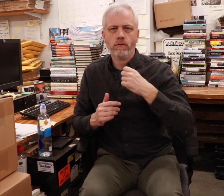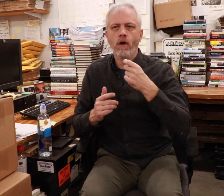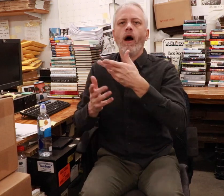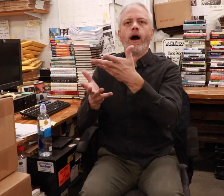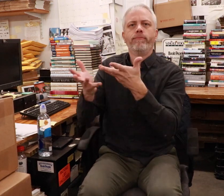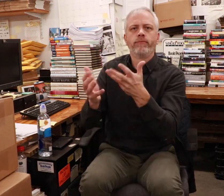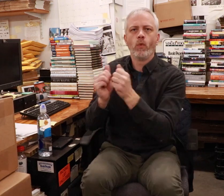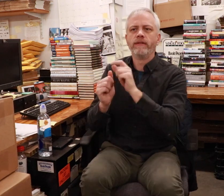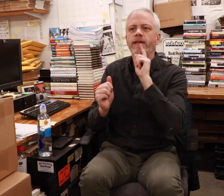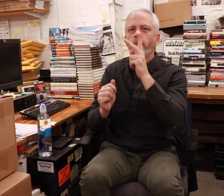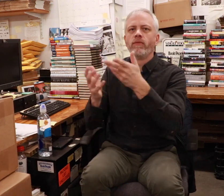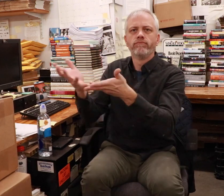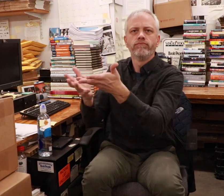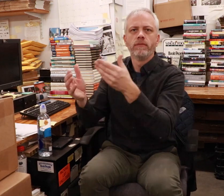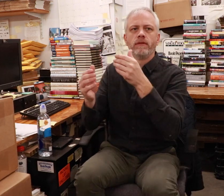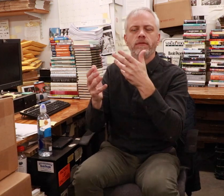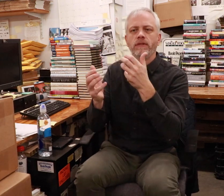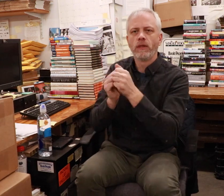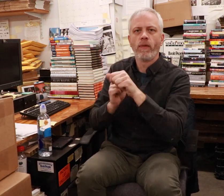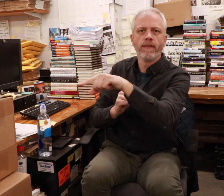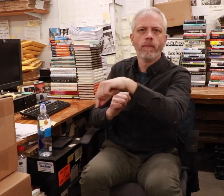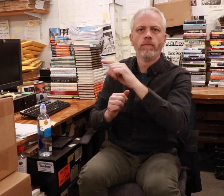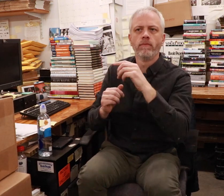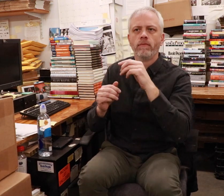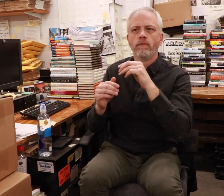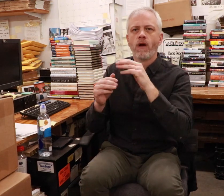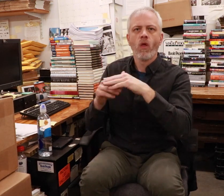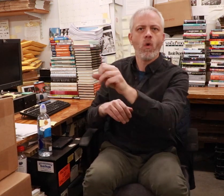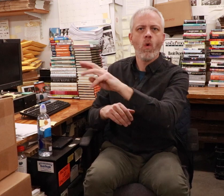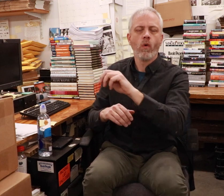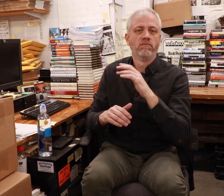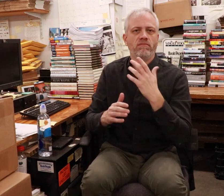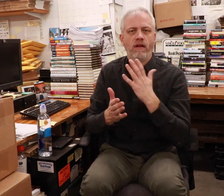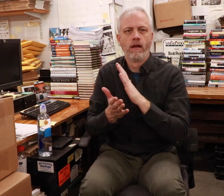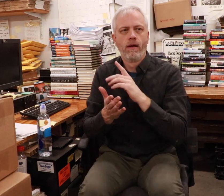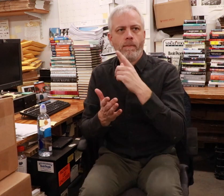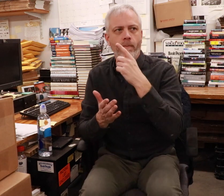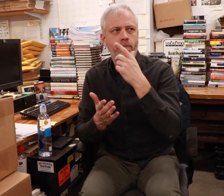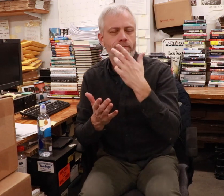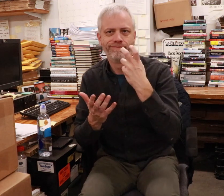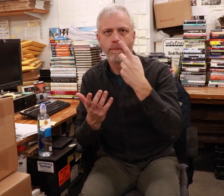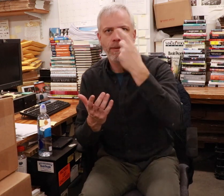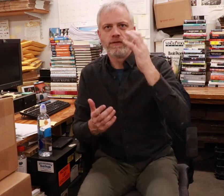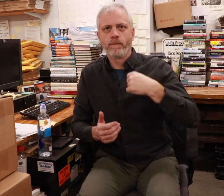they can help deaf customers on their own.